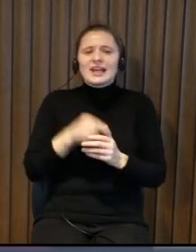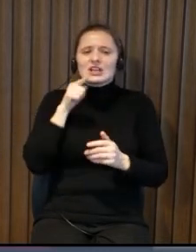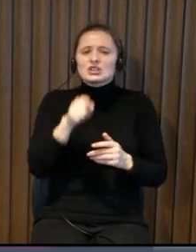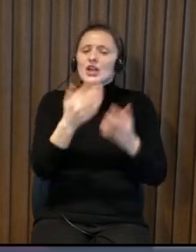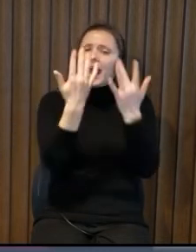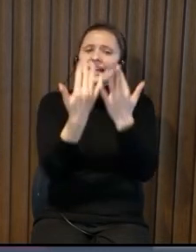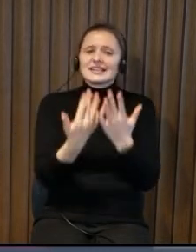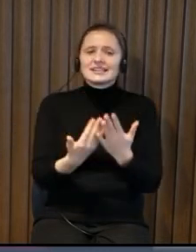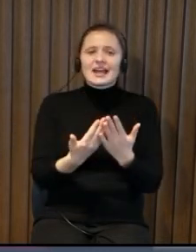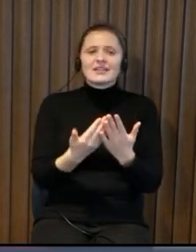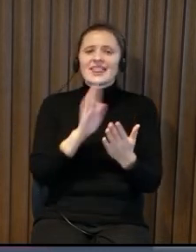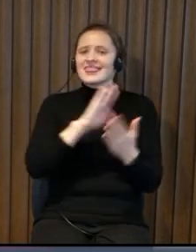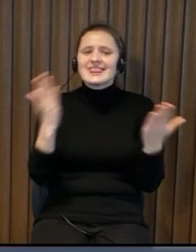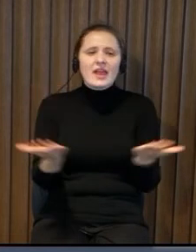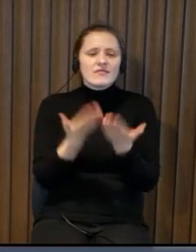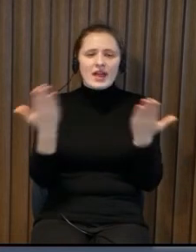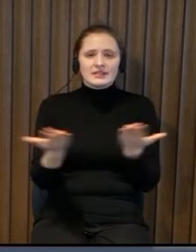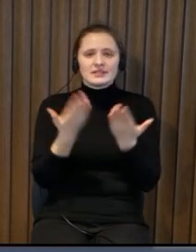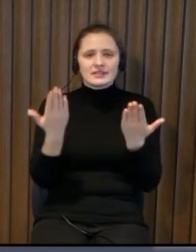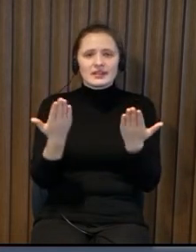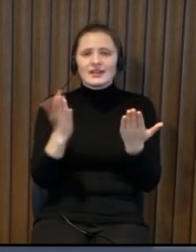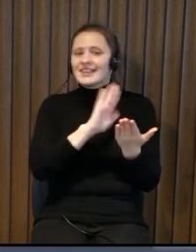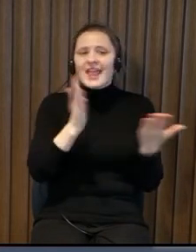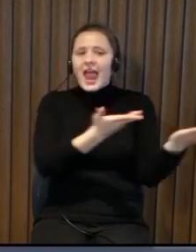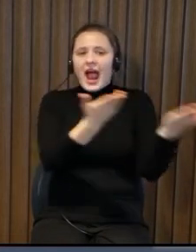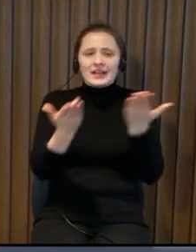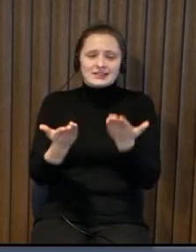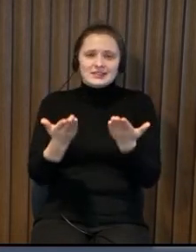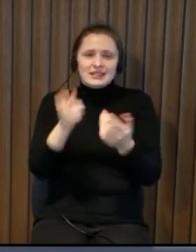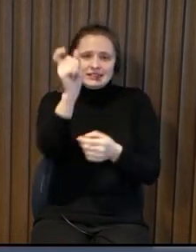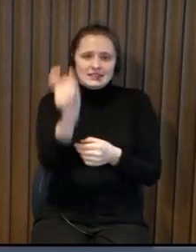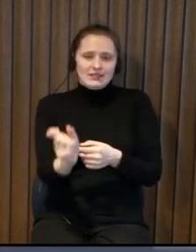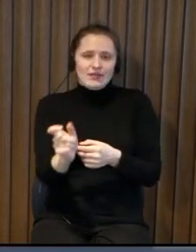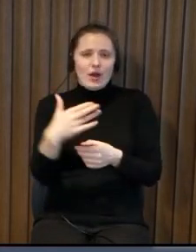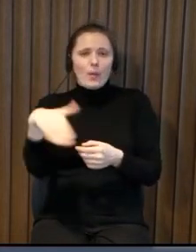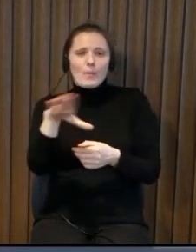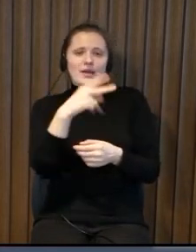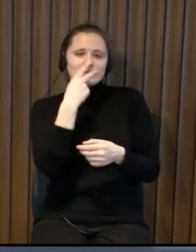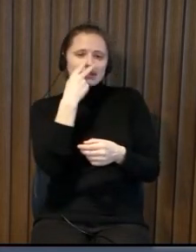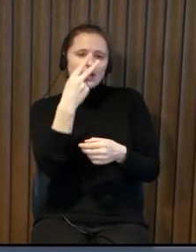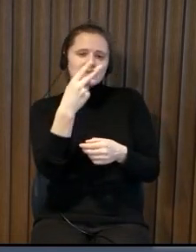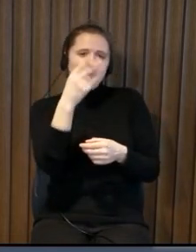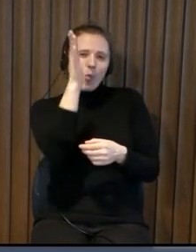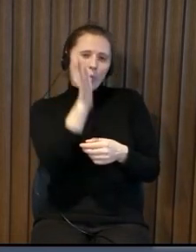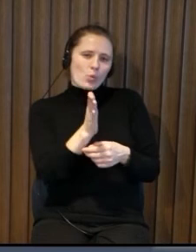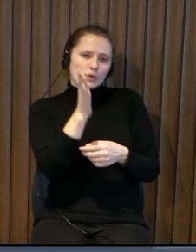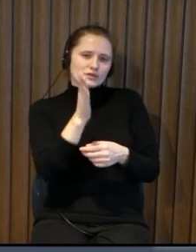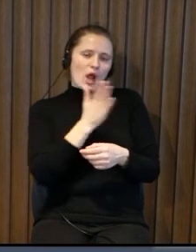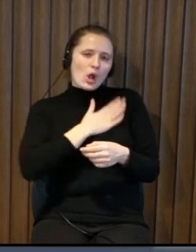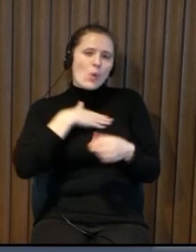who will do everything all this is so complicated and difficult and all these solutions kind of um